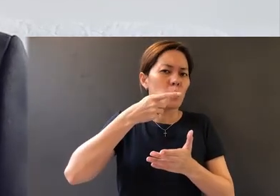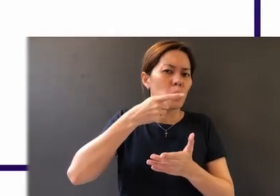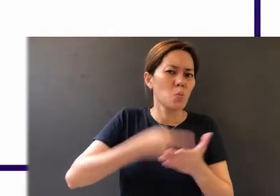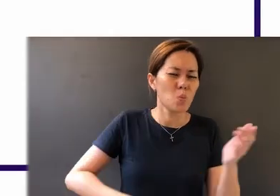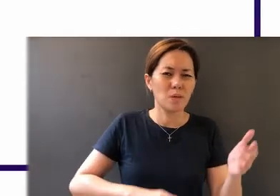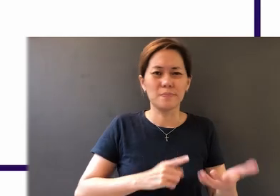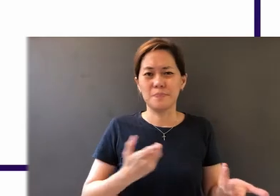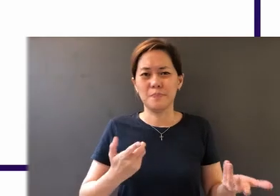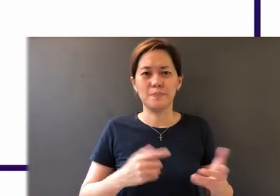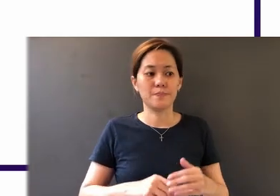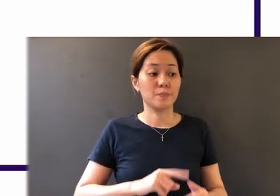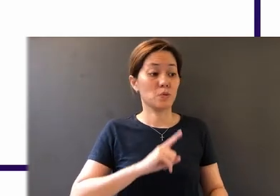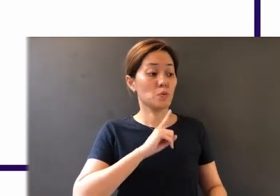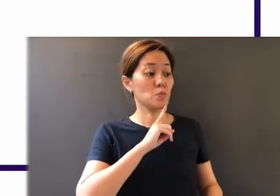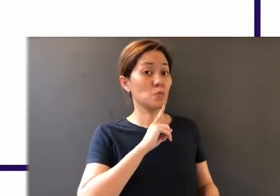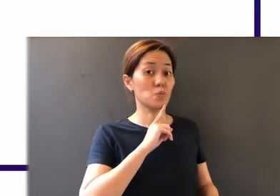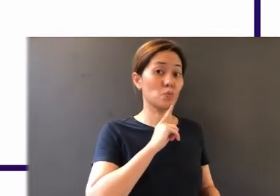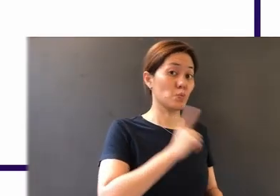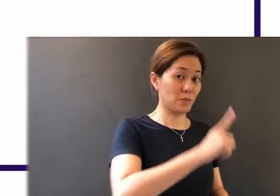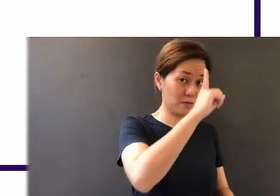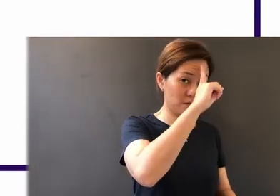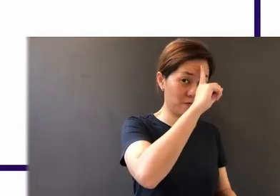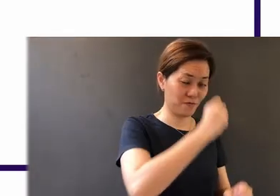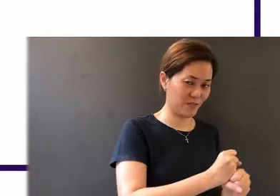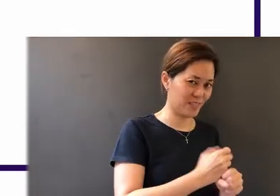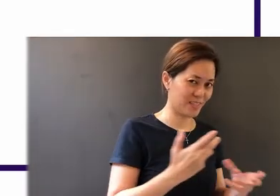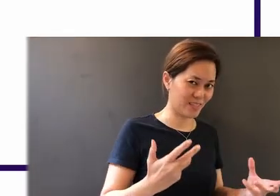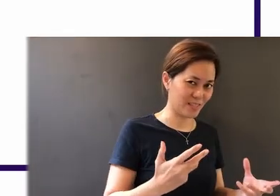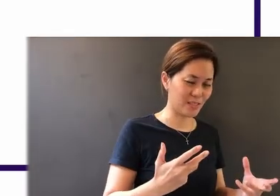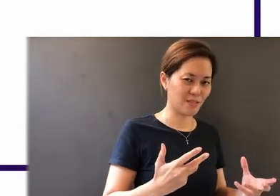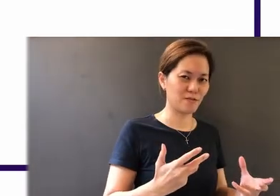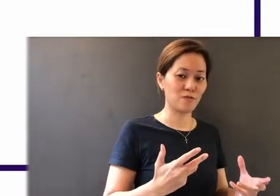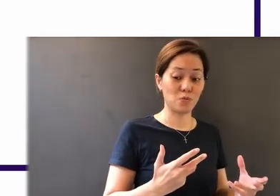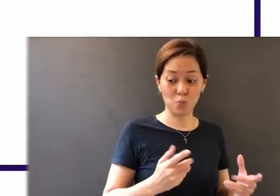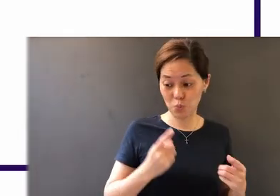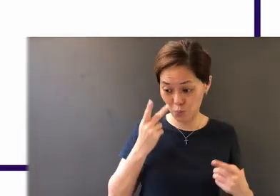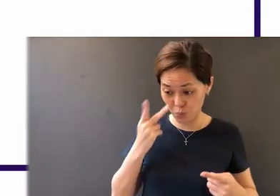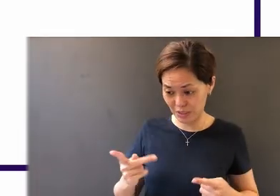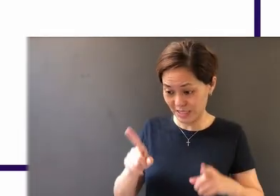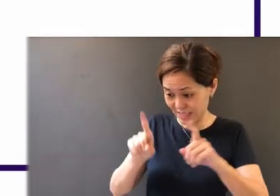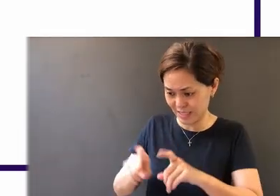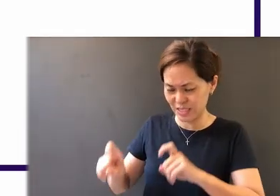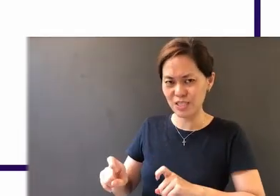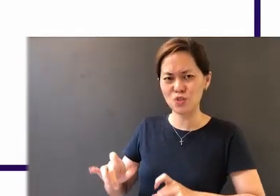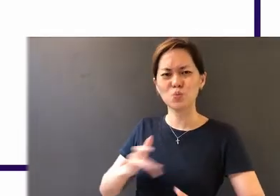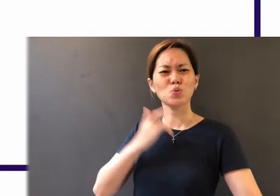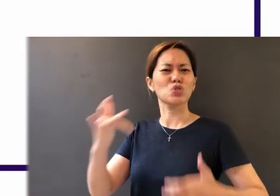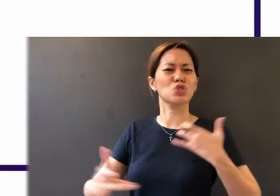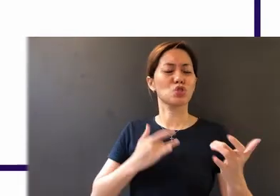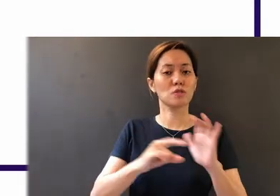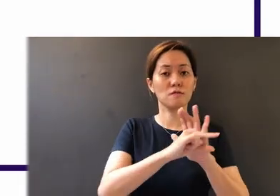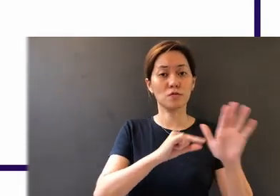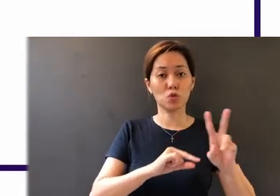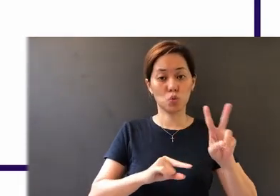real faith rejoices in trials - from verse 2 - 11.